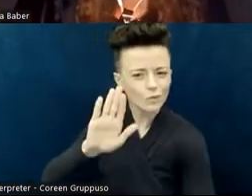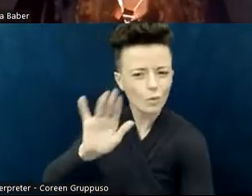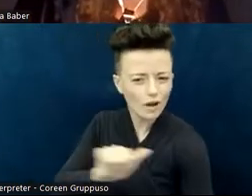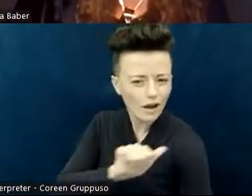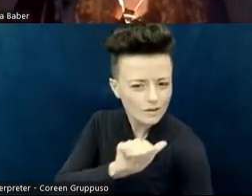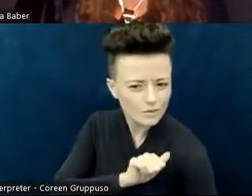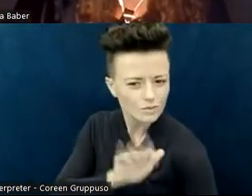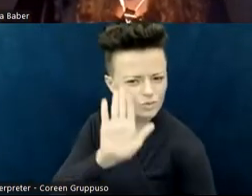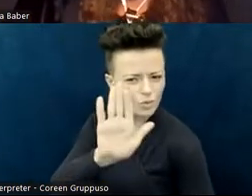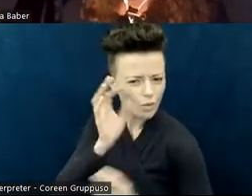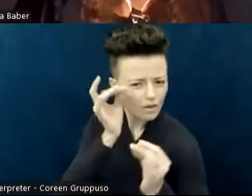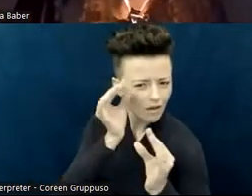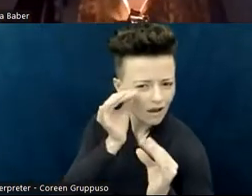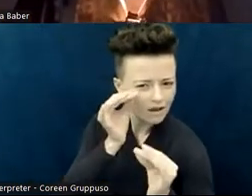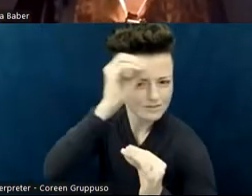or your faith communities.